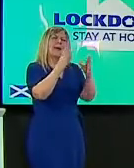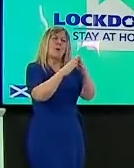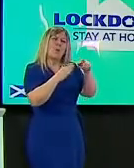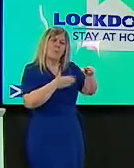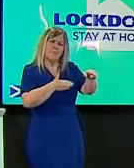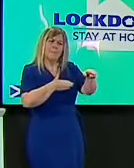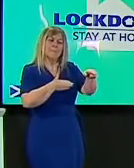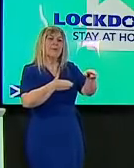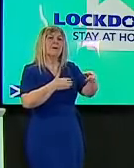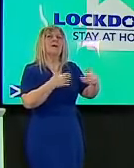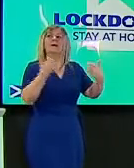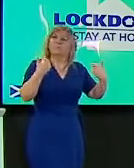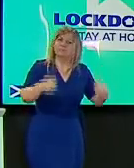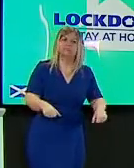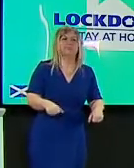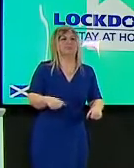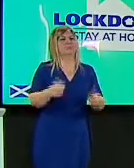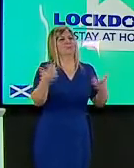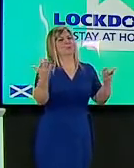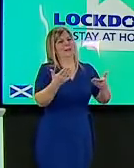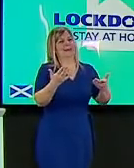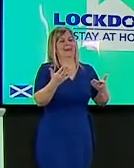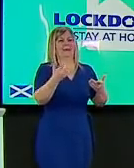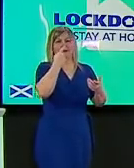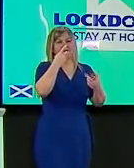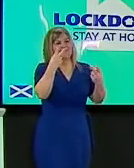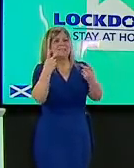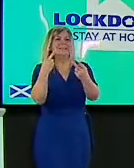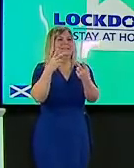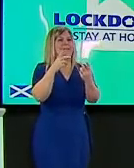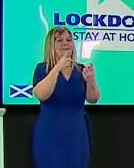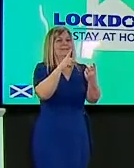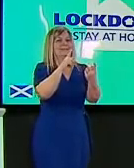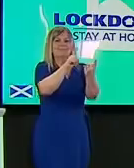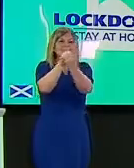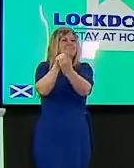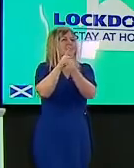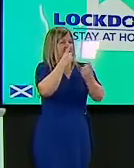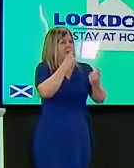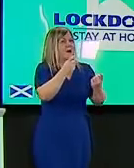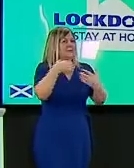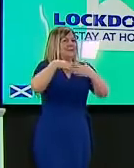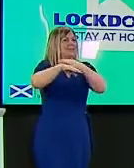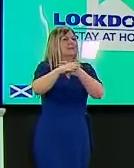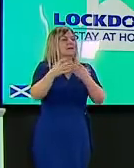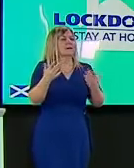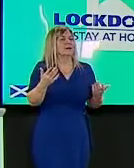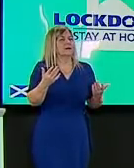finally being reunited uh with their loved ones with indoor visiting but we are hearing concerns